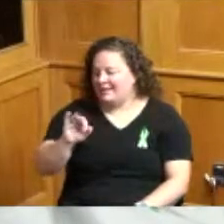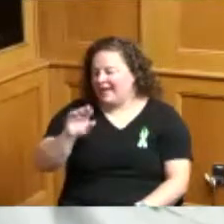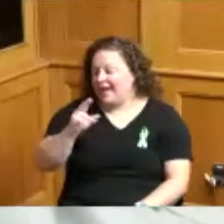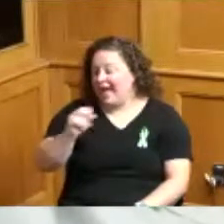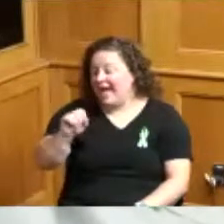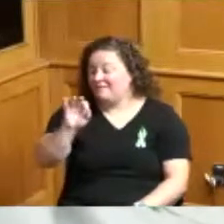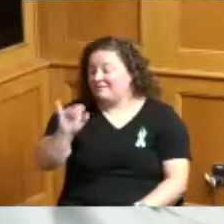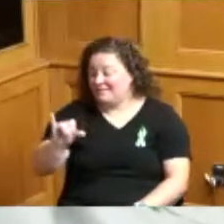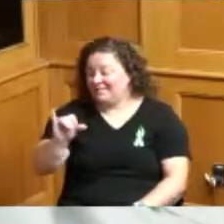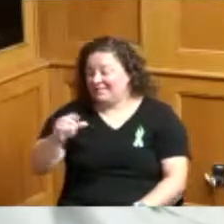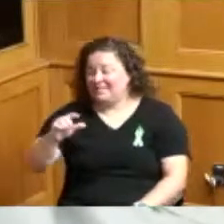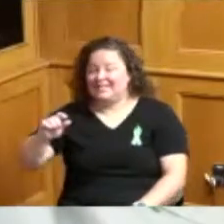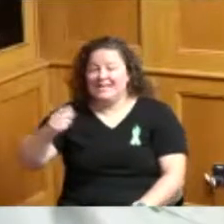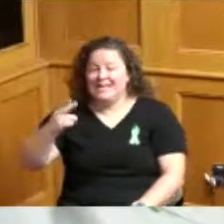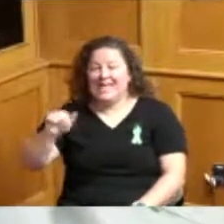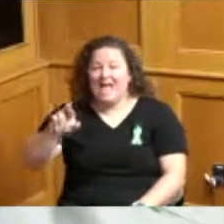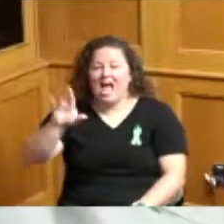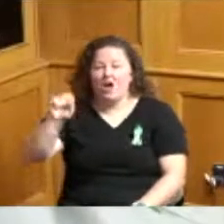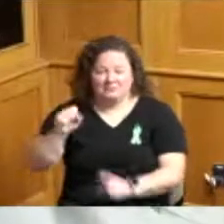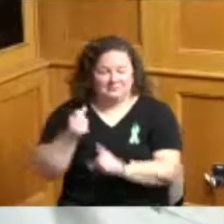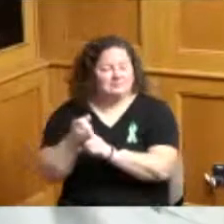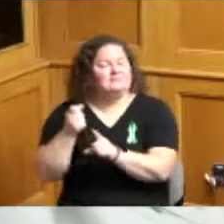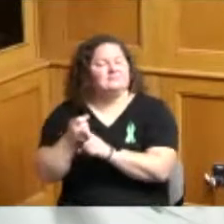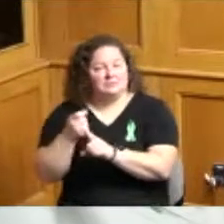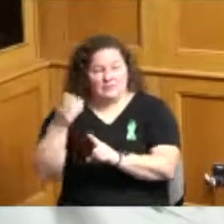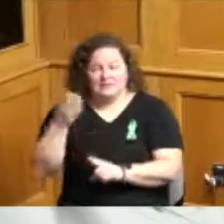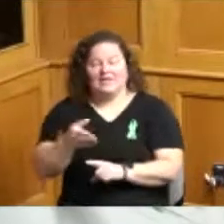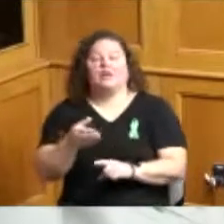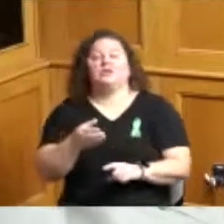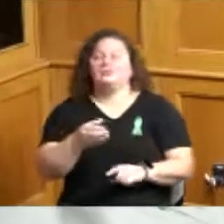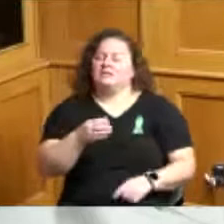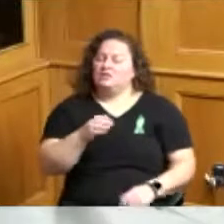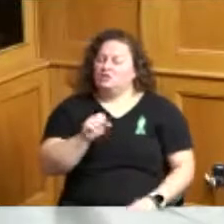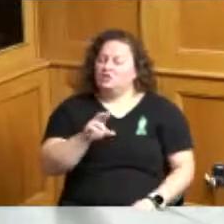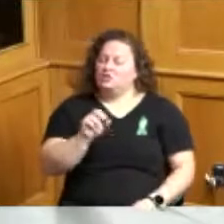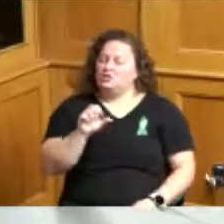the other thing of course as was mentioned Susan Schiller I did get to meet with her